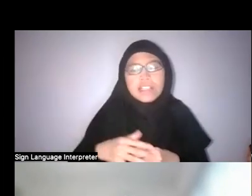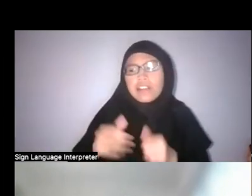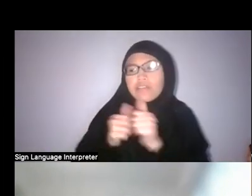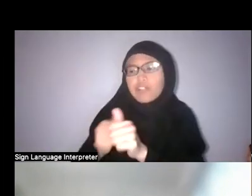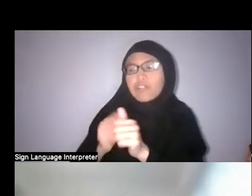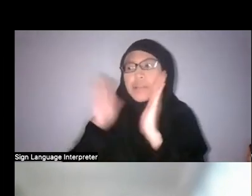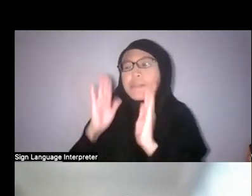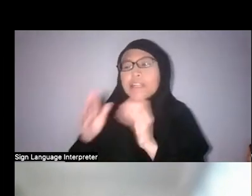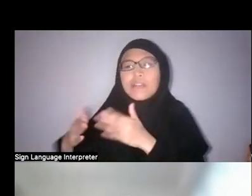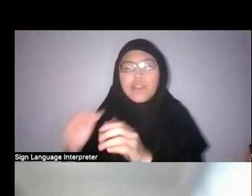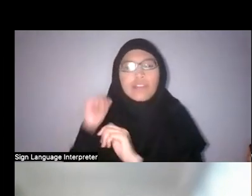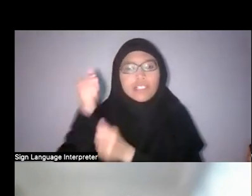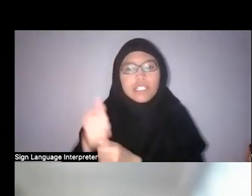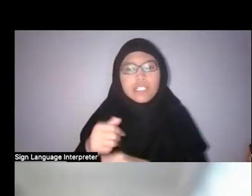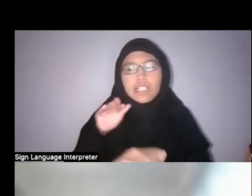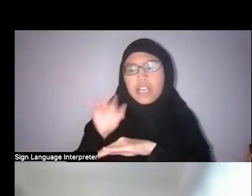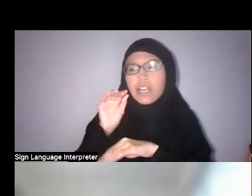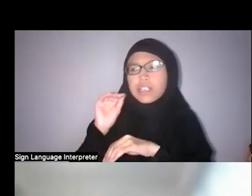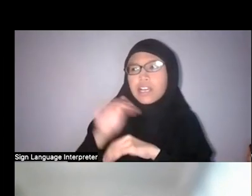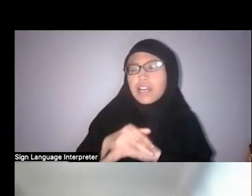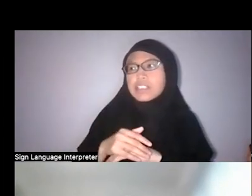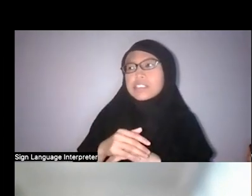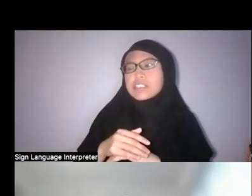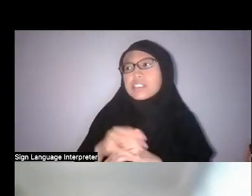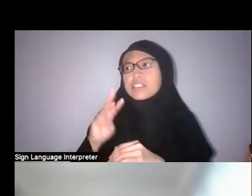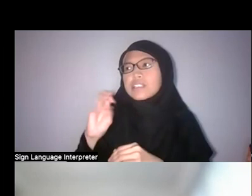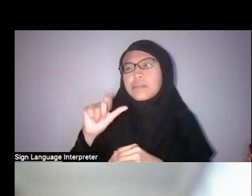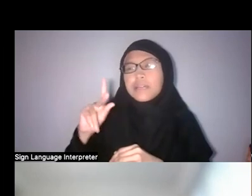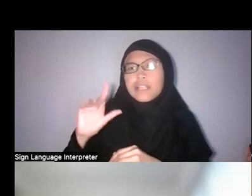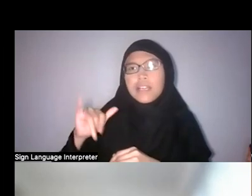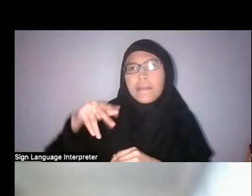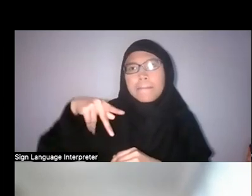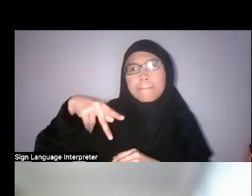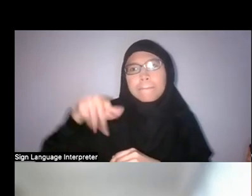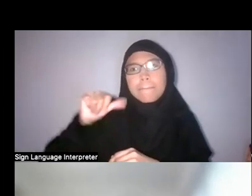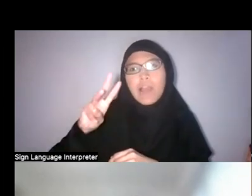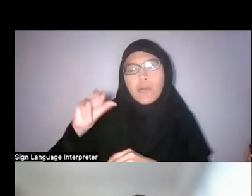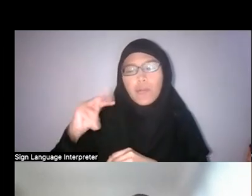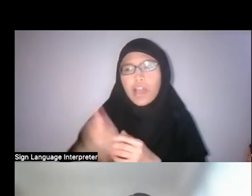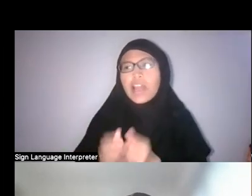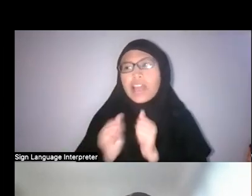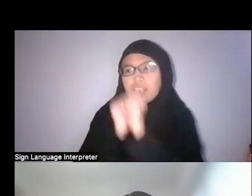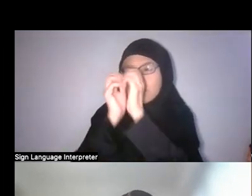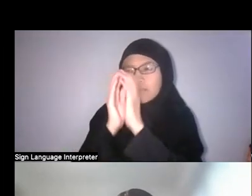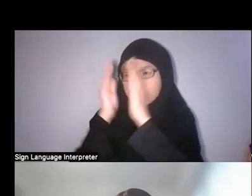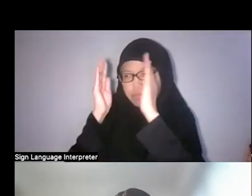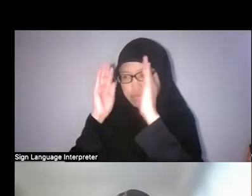worshipped Malay deities at sea to make sure they were safe, to ensure a good catch.